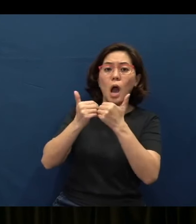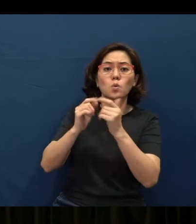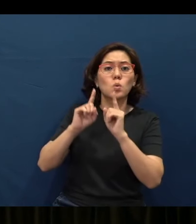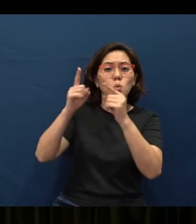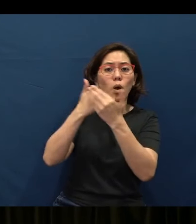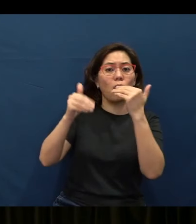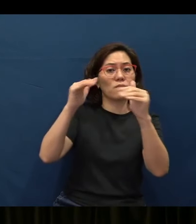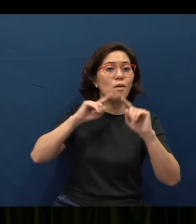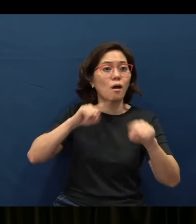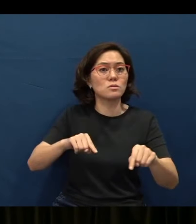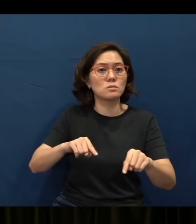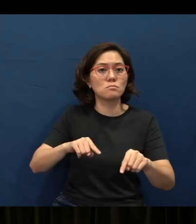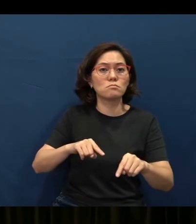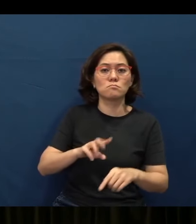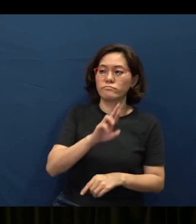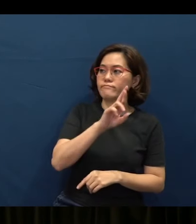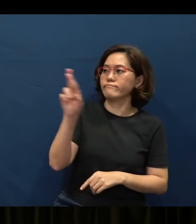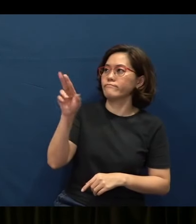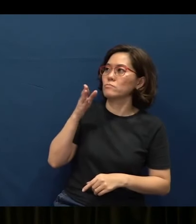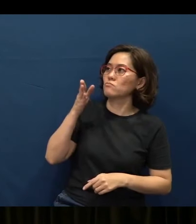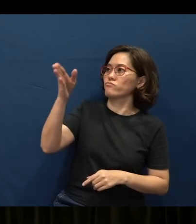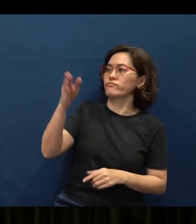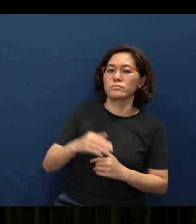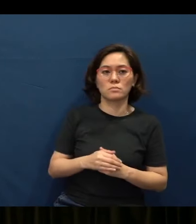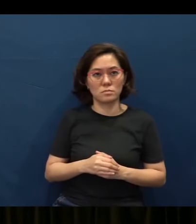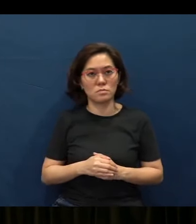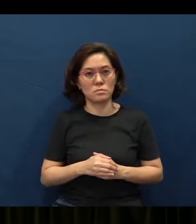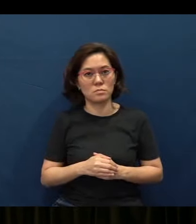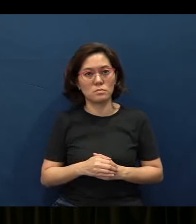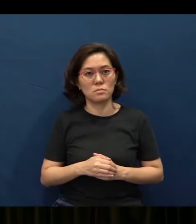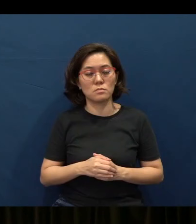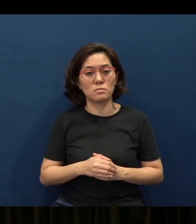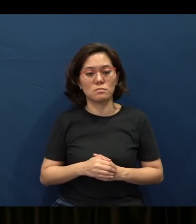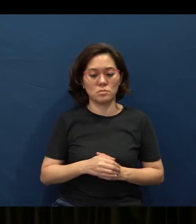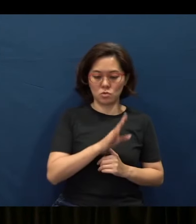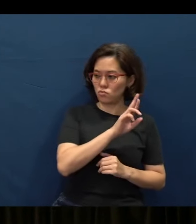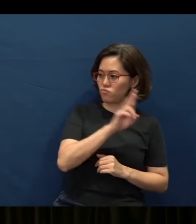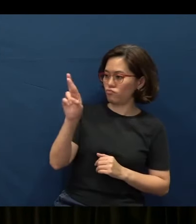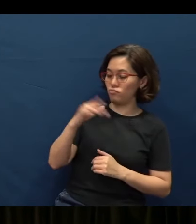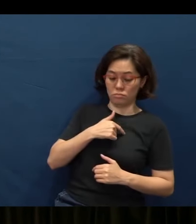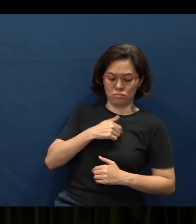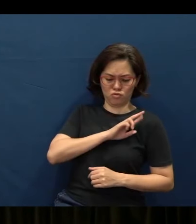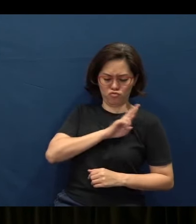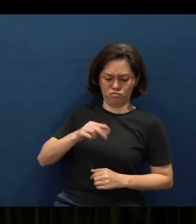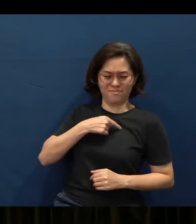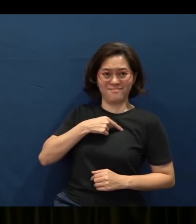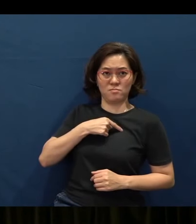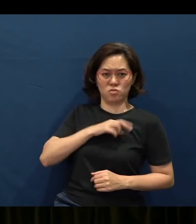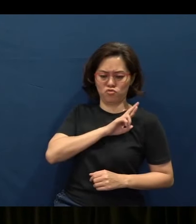The answer is (to) turn right (and) go straight - turn right in your heart, go straight in your heart -